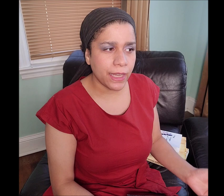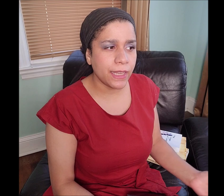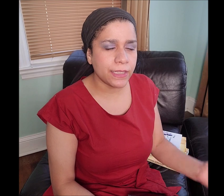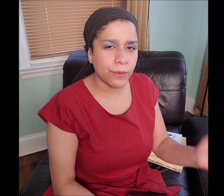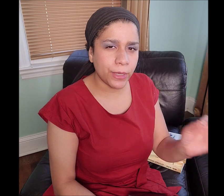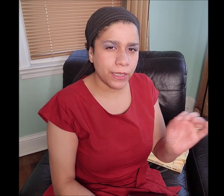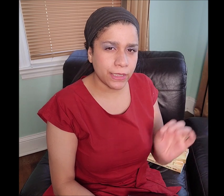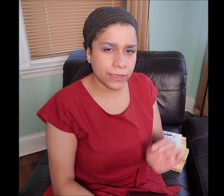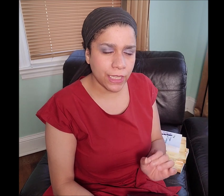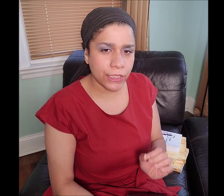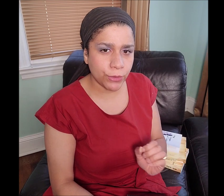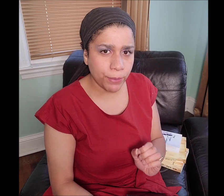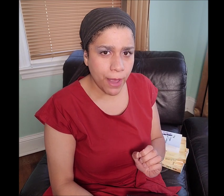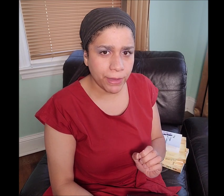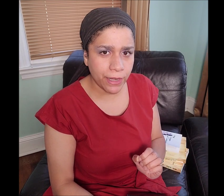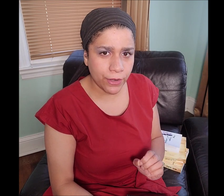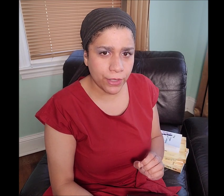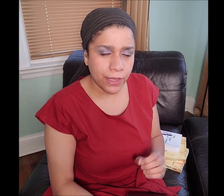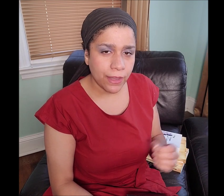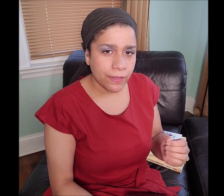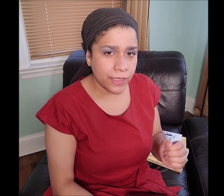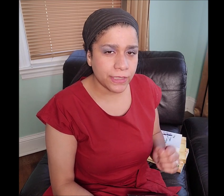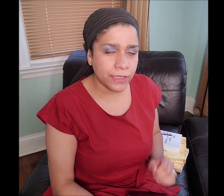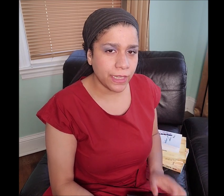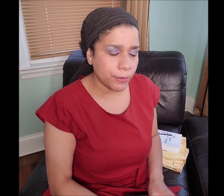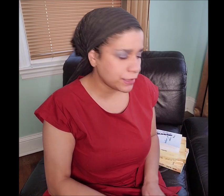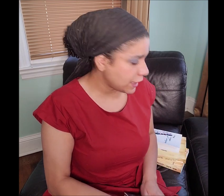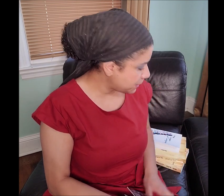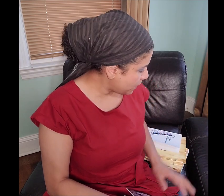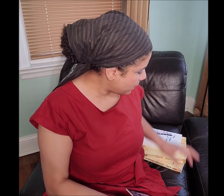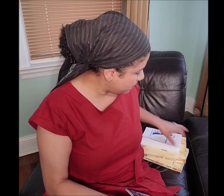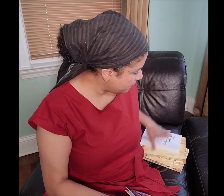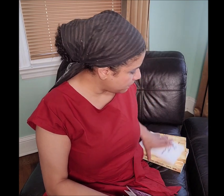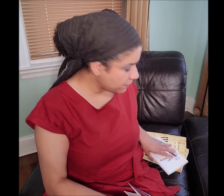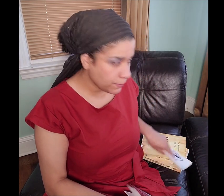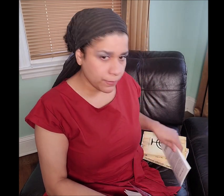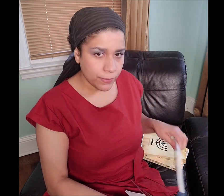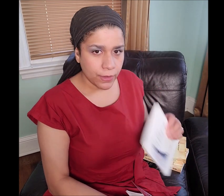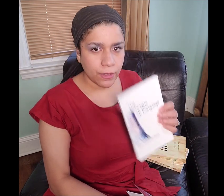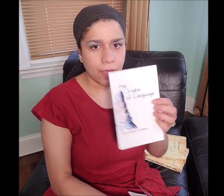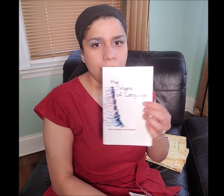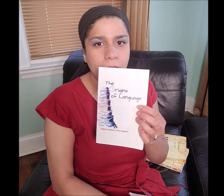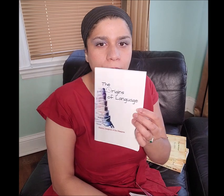The days when his sons repopulated the earth. This is the language they spoke.